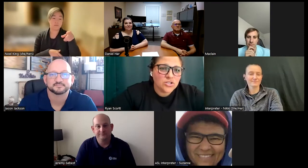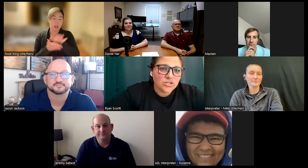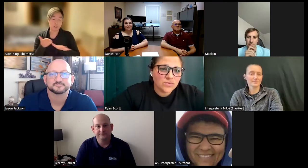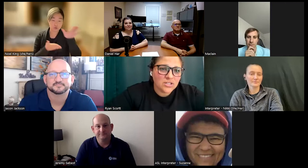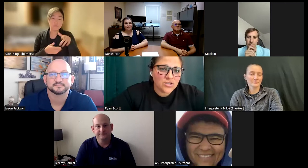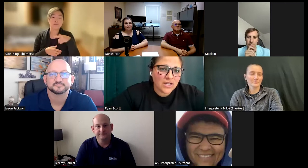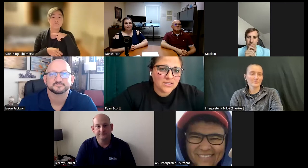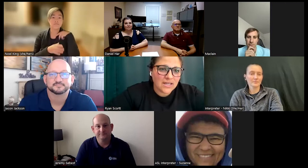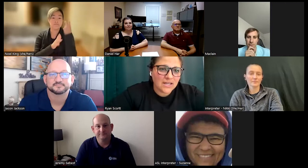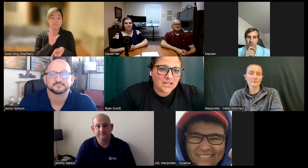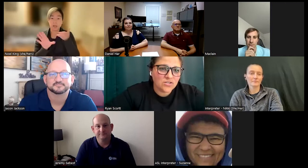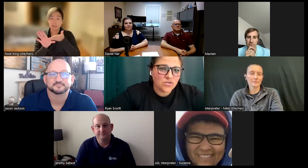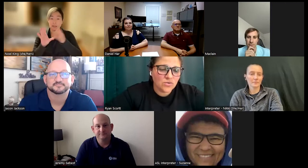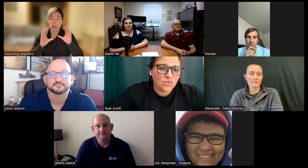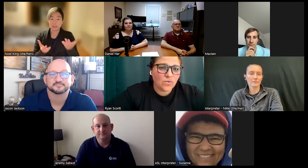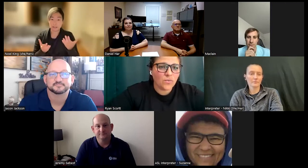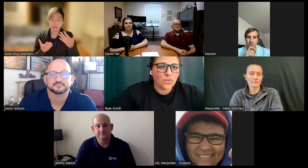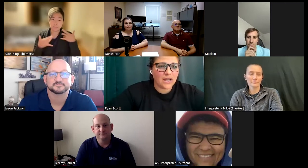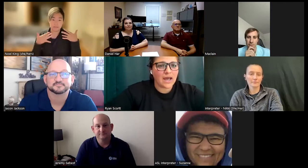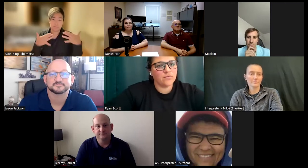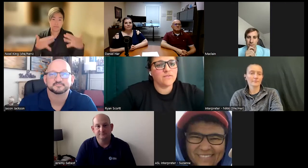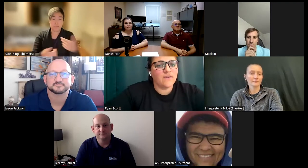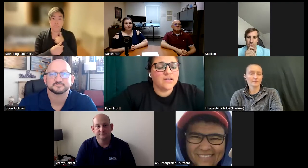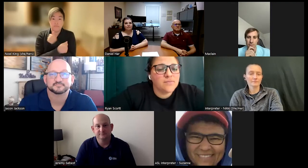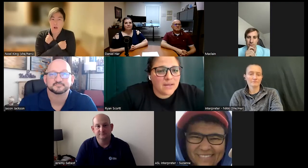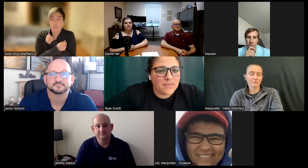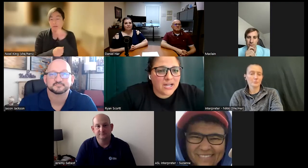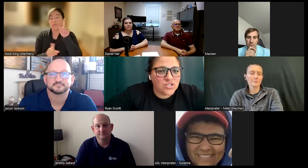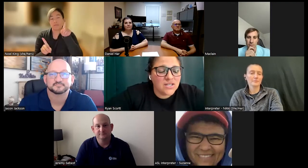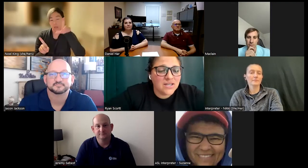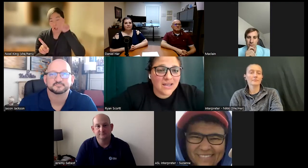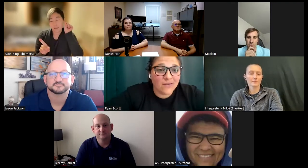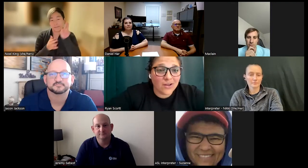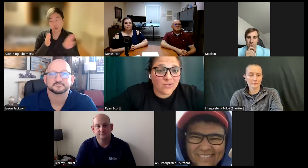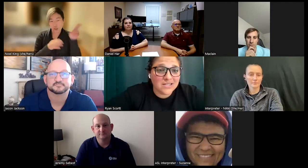just really trying to get into what I would find my passion in and I found